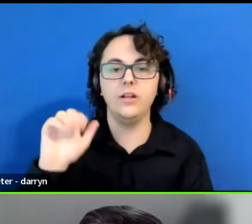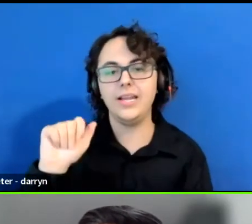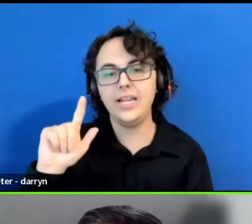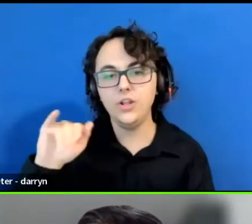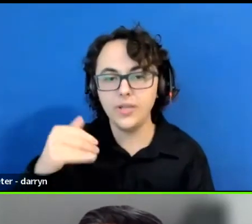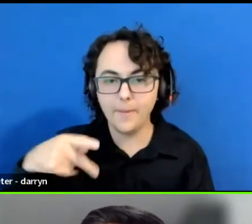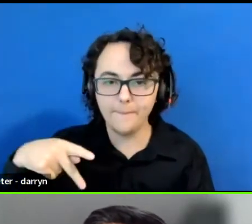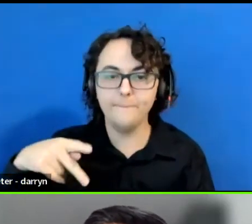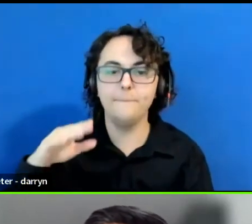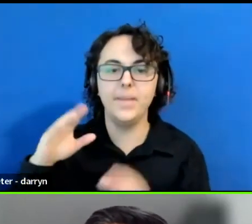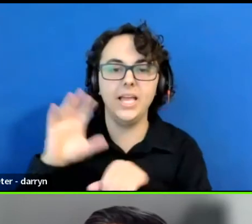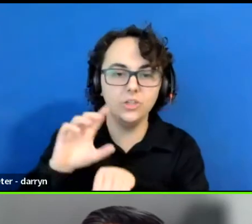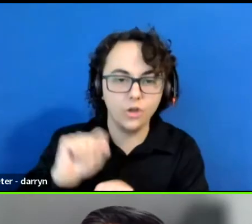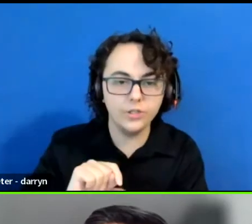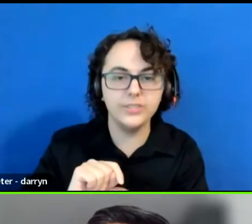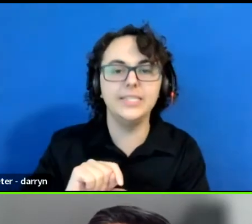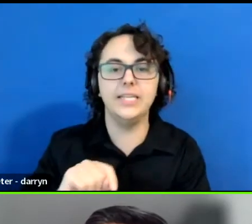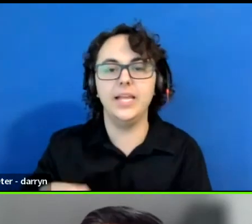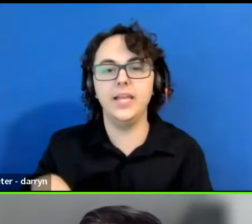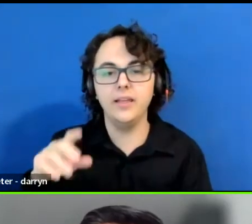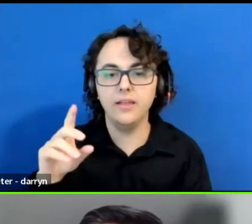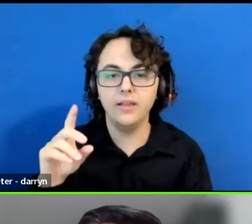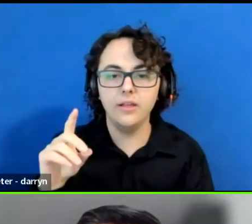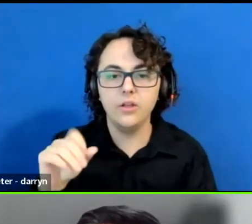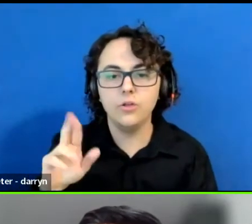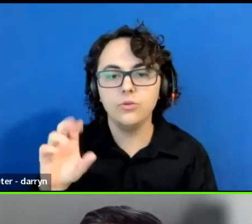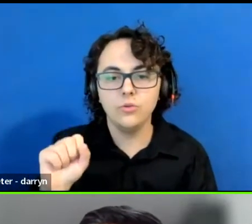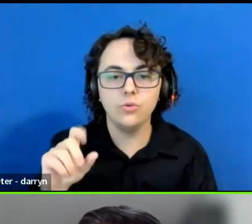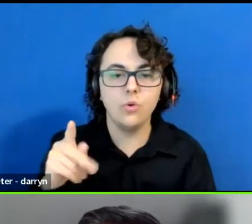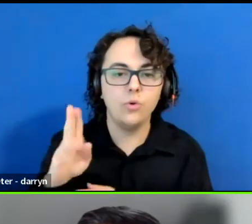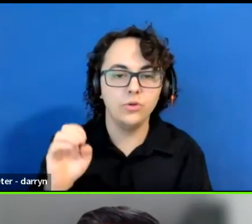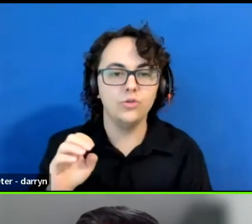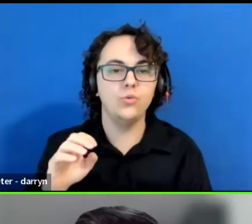Doris Duke Charitable Foundation, Howard Gilman Foundation,